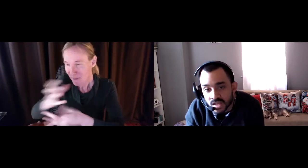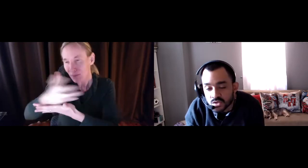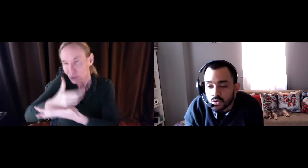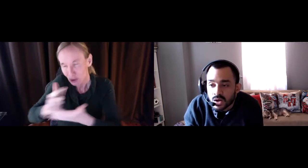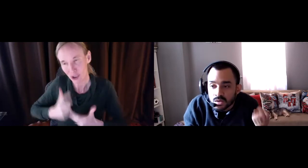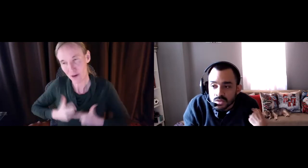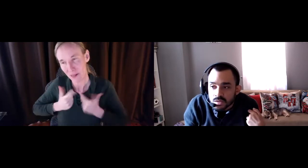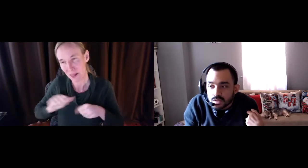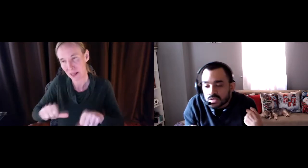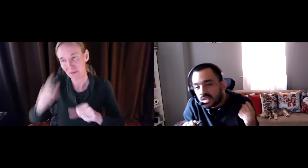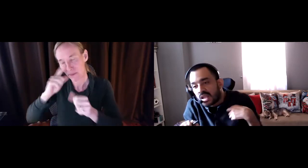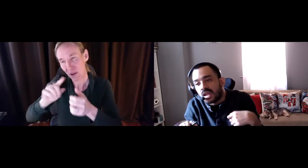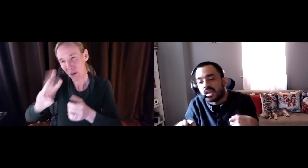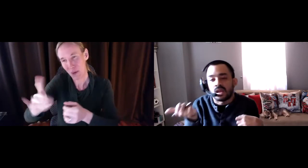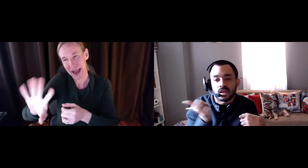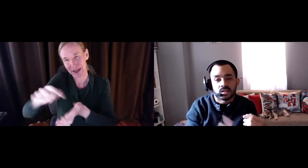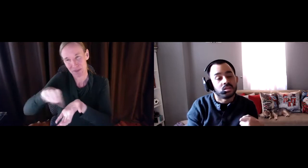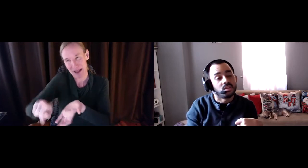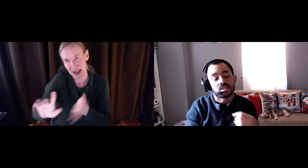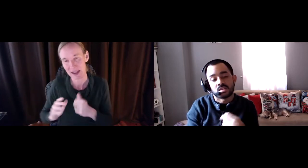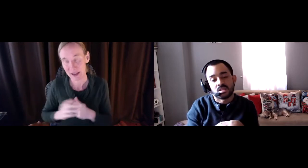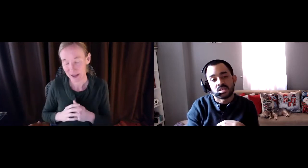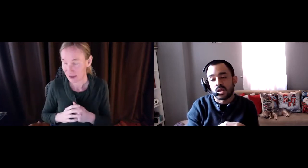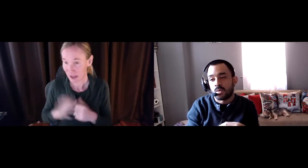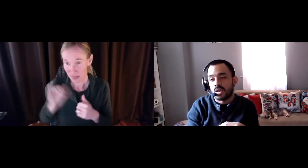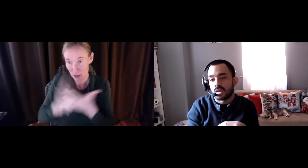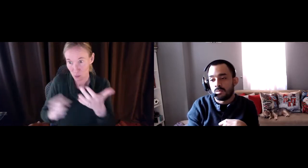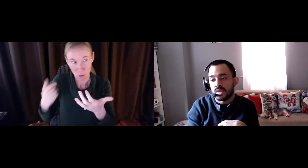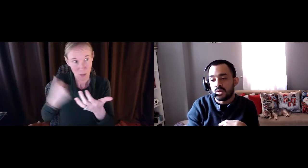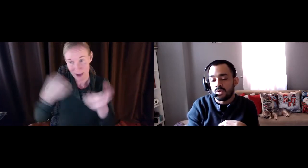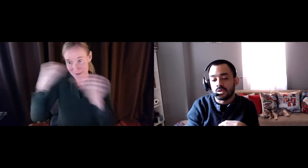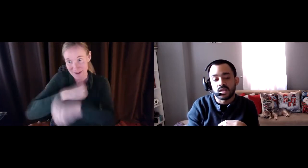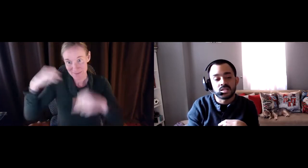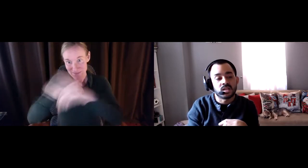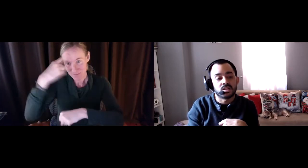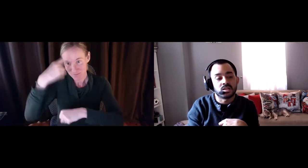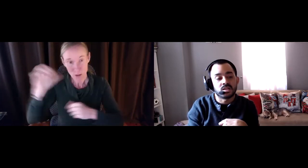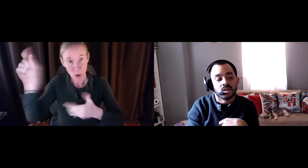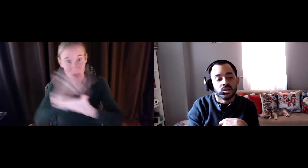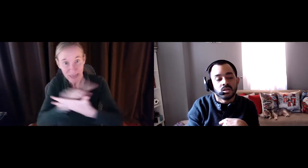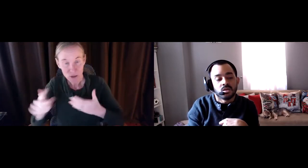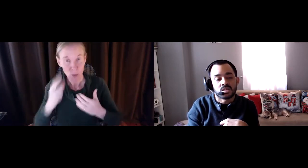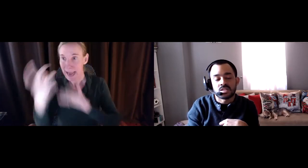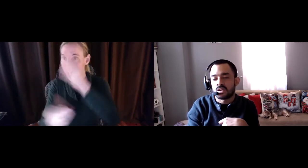deserve a living wage.